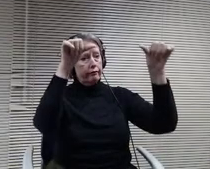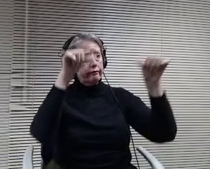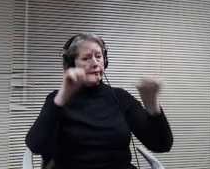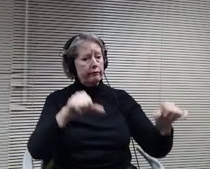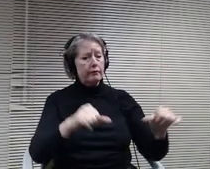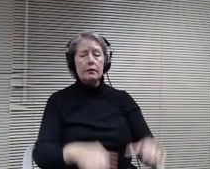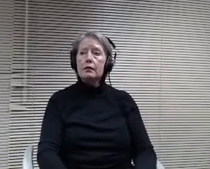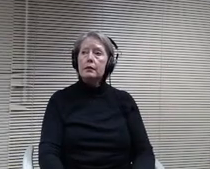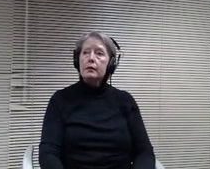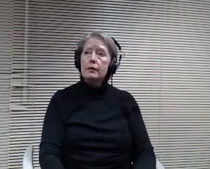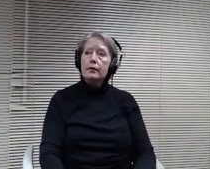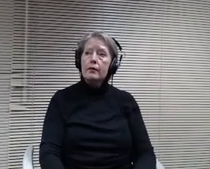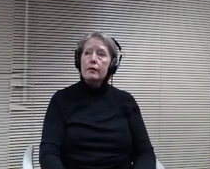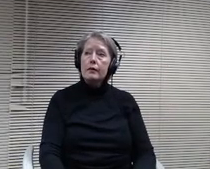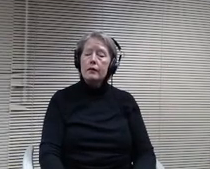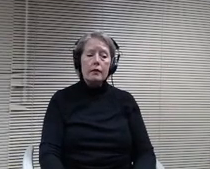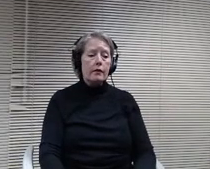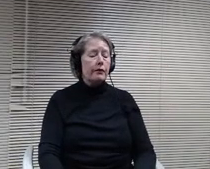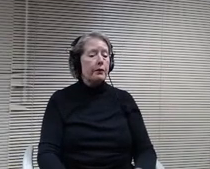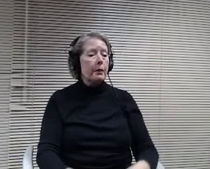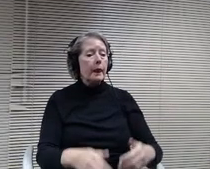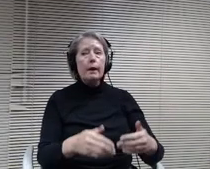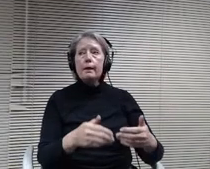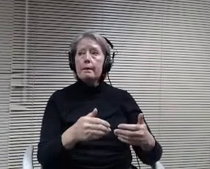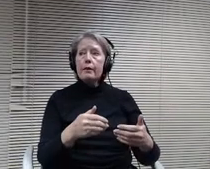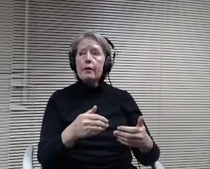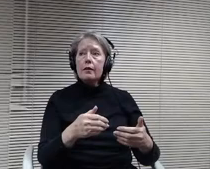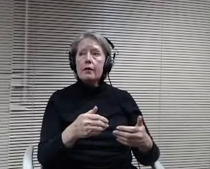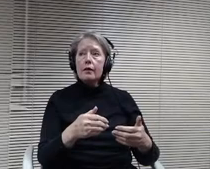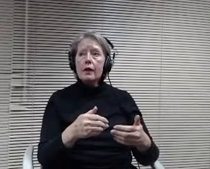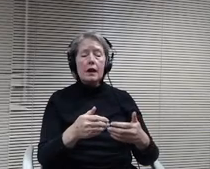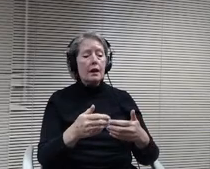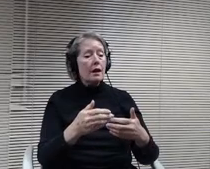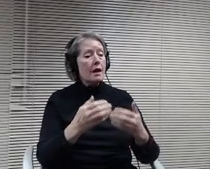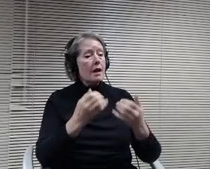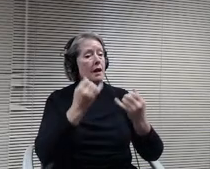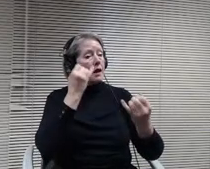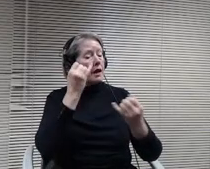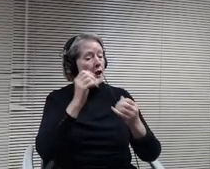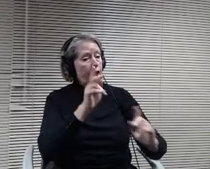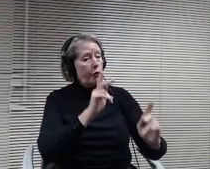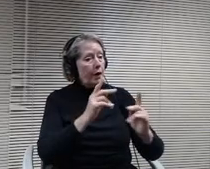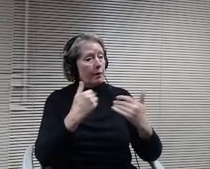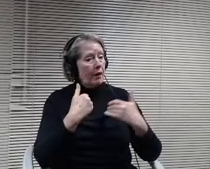So if people have questions, we can respond to Doctor Peterson.